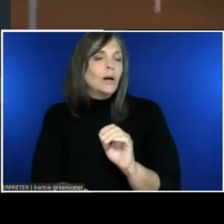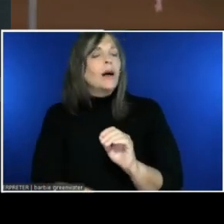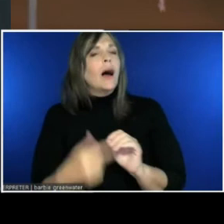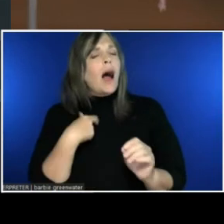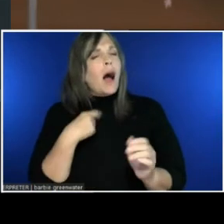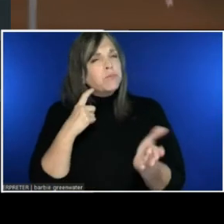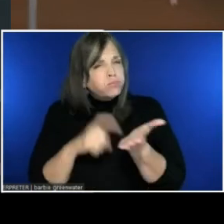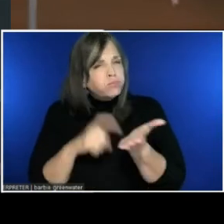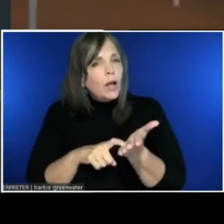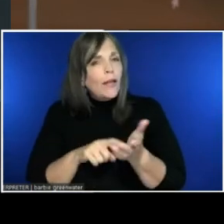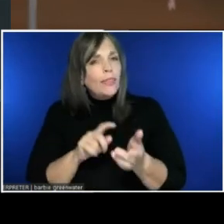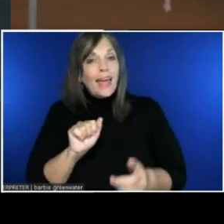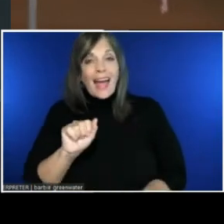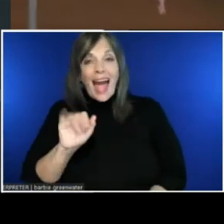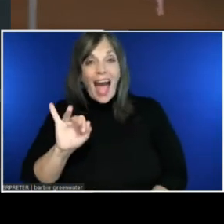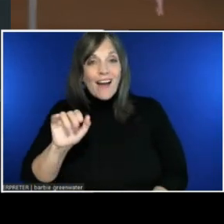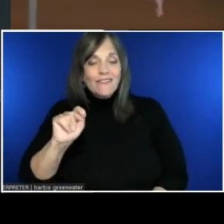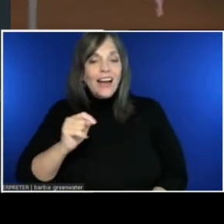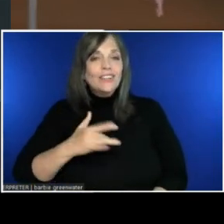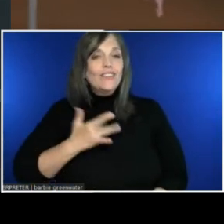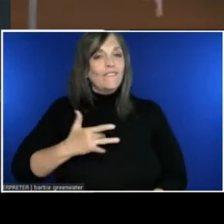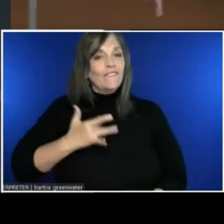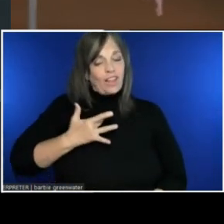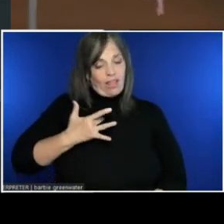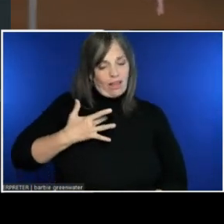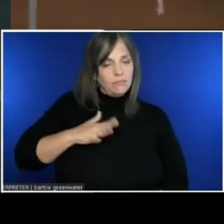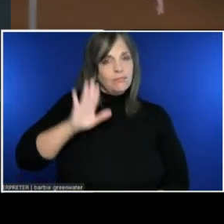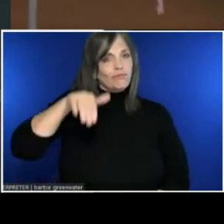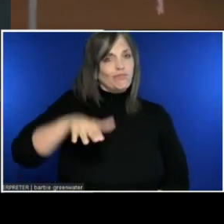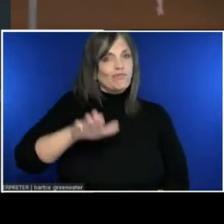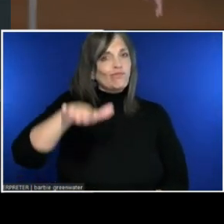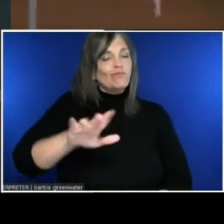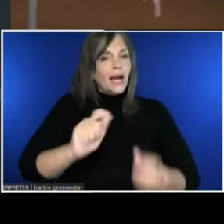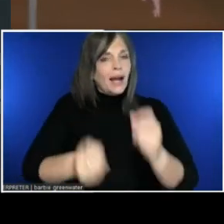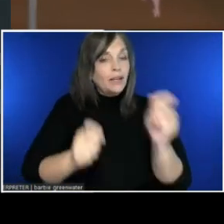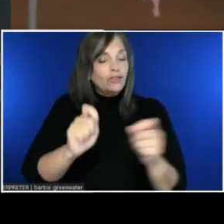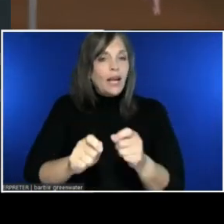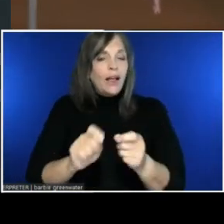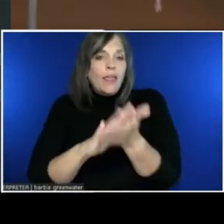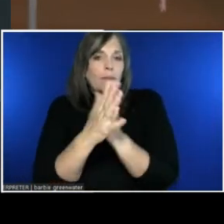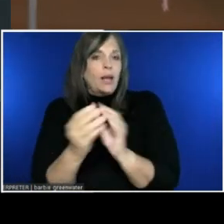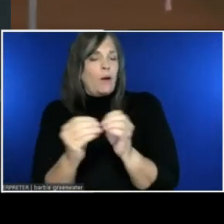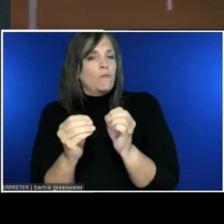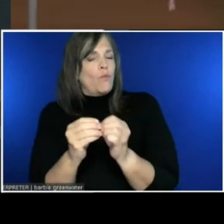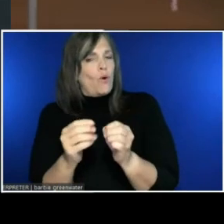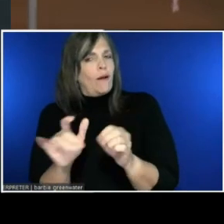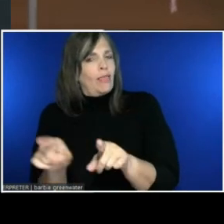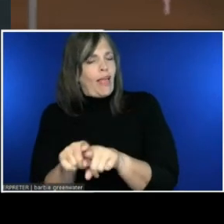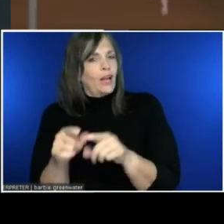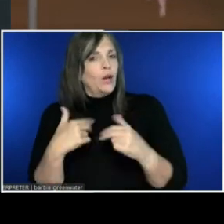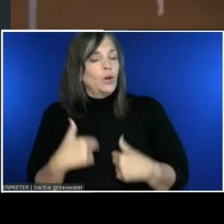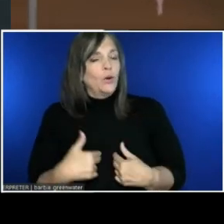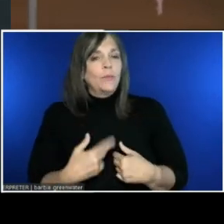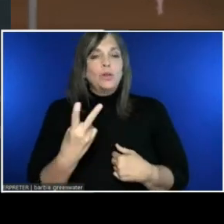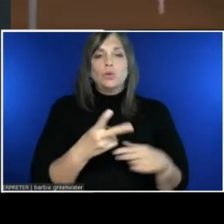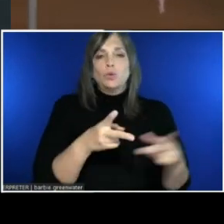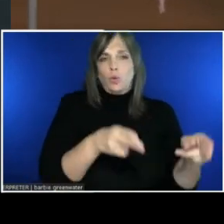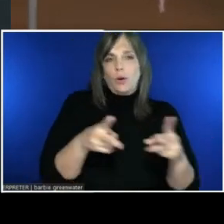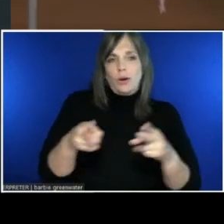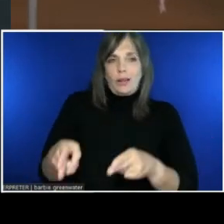These things sound more human-like over time. I'm gonna play two clips for you. One conversational, and one is the voice of a newscaster.